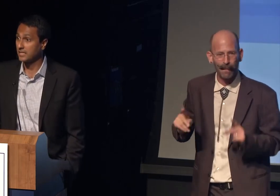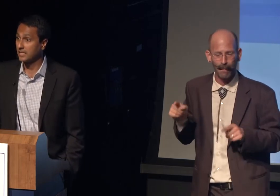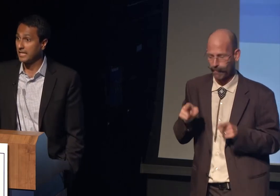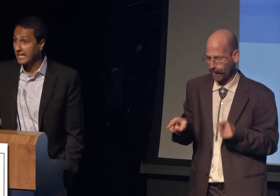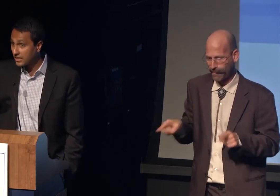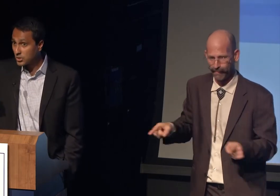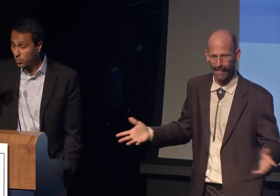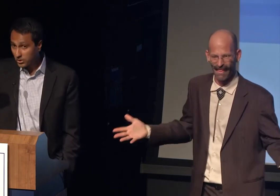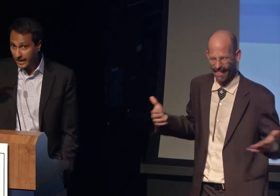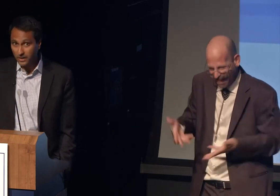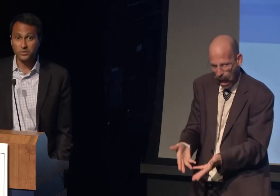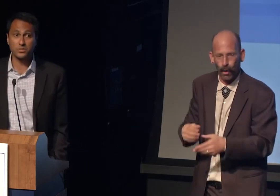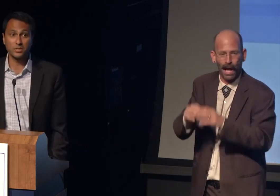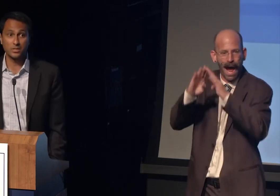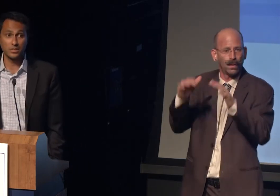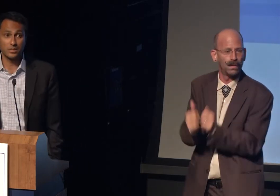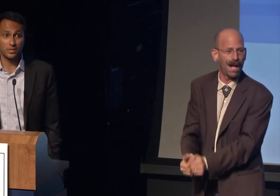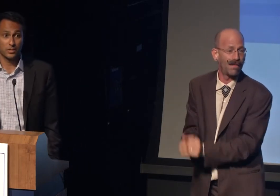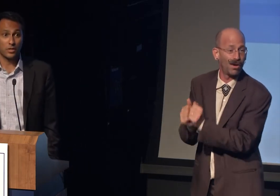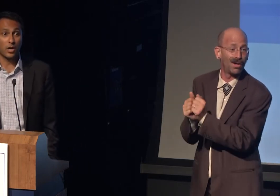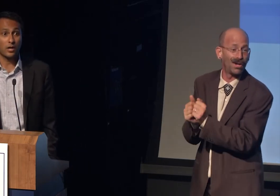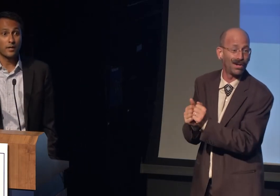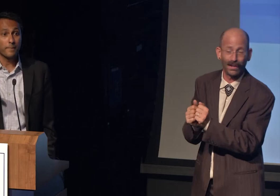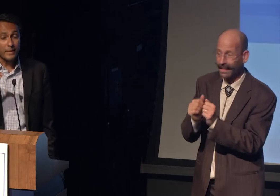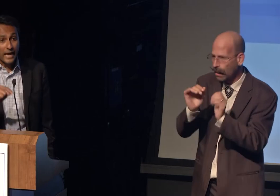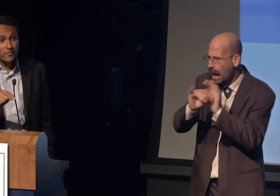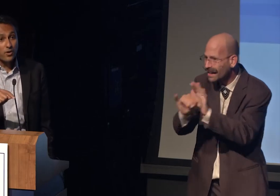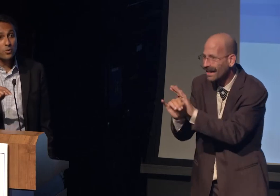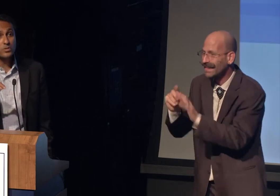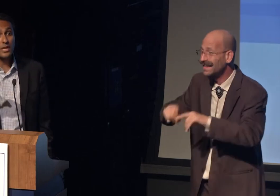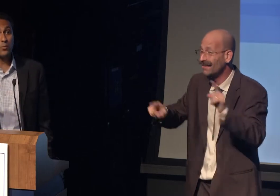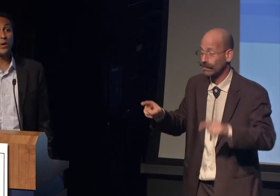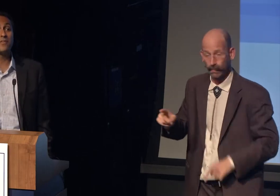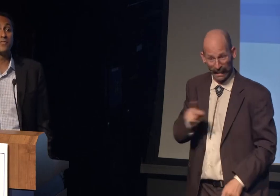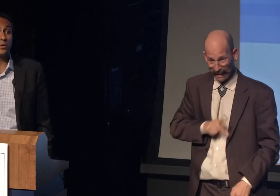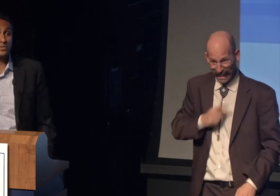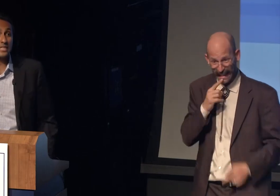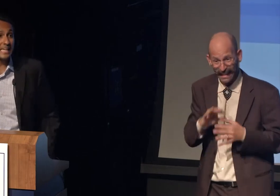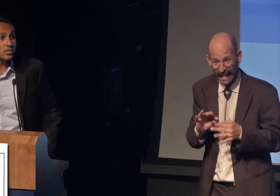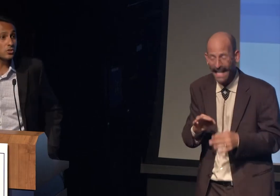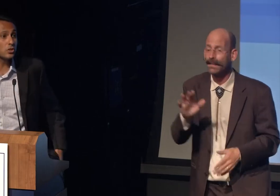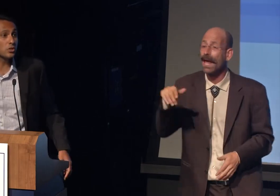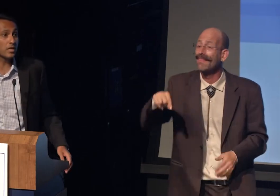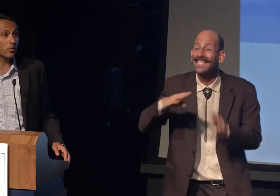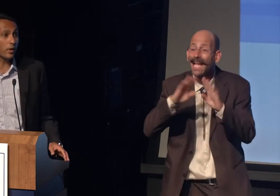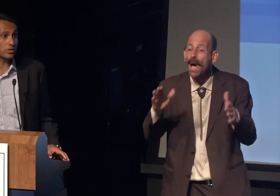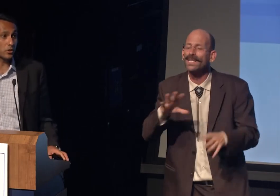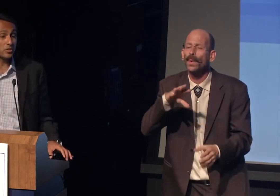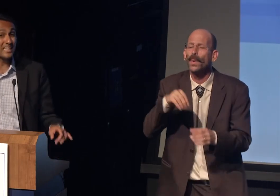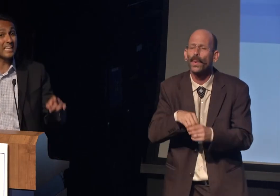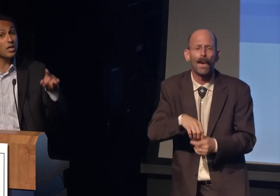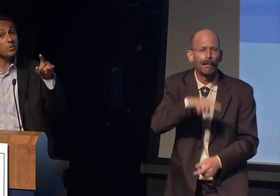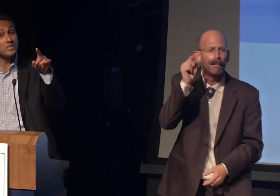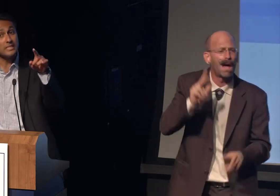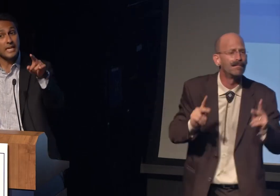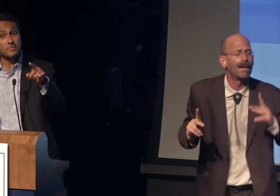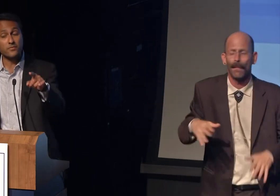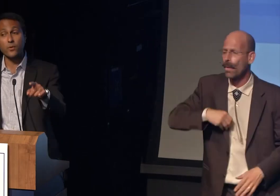in this world house, there are black folks and white folks. Easterners and westerners. Then he goes and names a variety